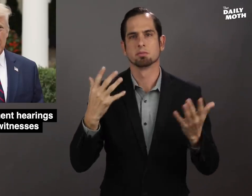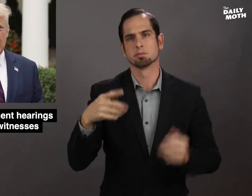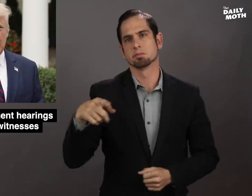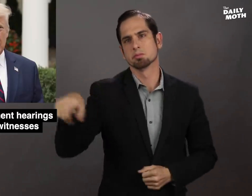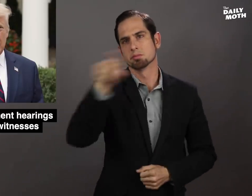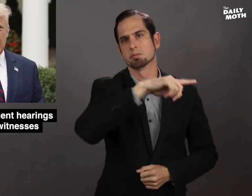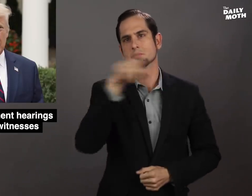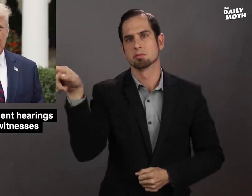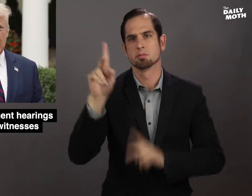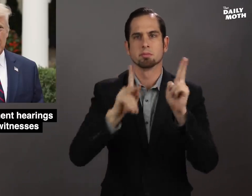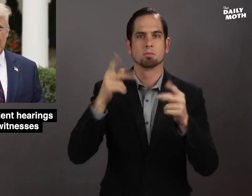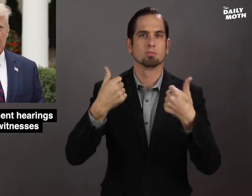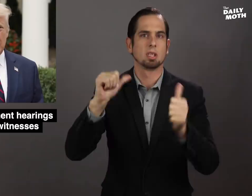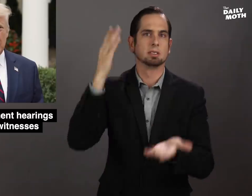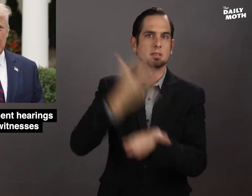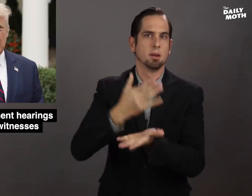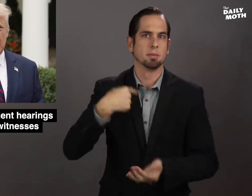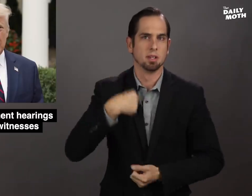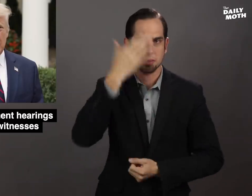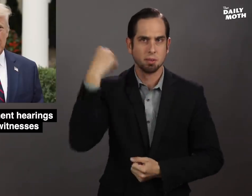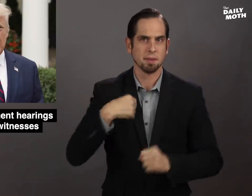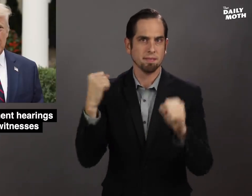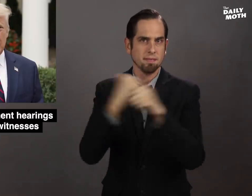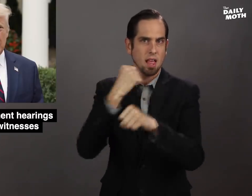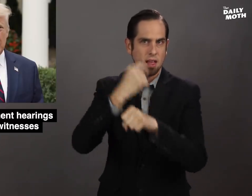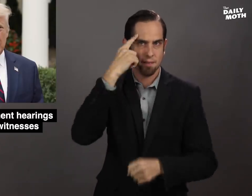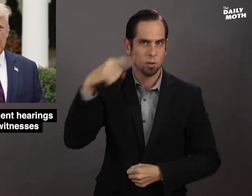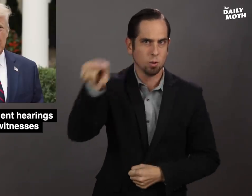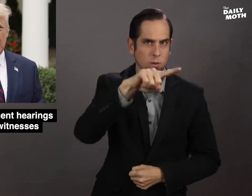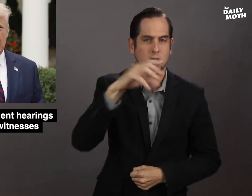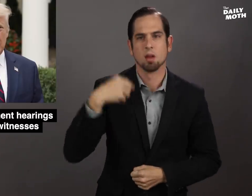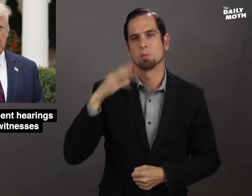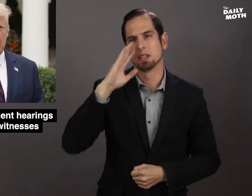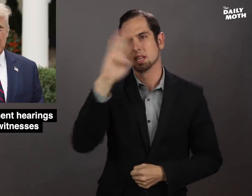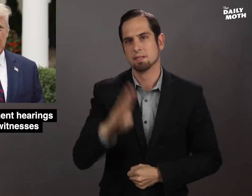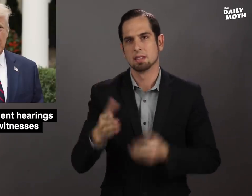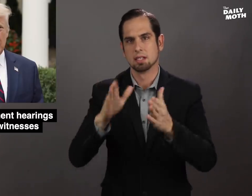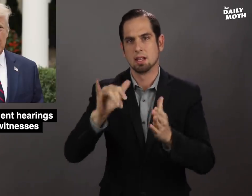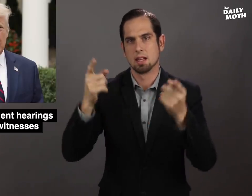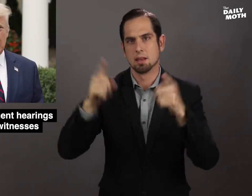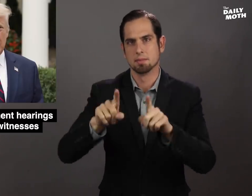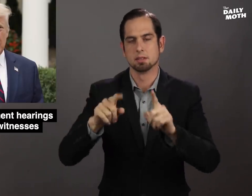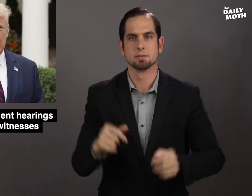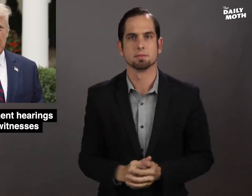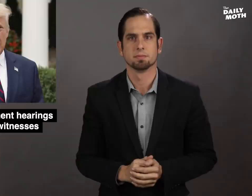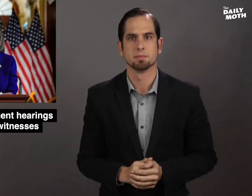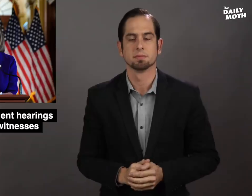"They are trying to stop me, because I'm fighting for you. And I'll never let that happen."